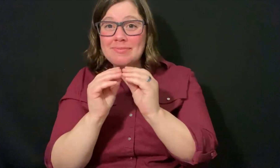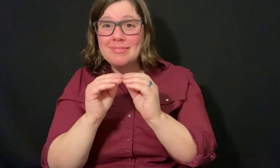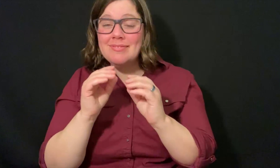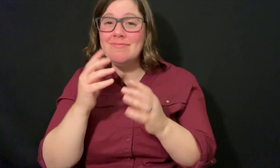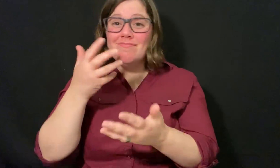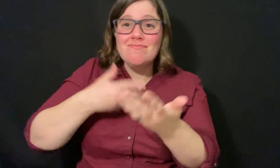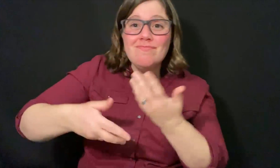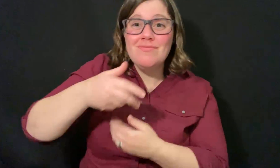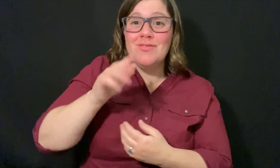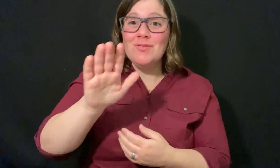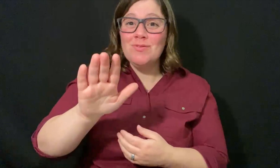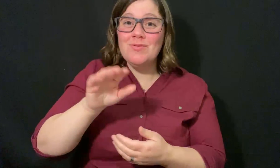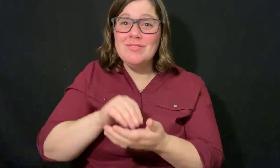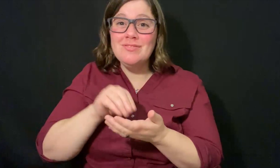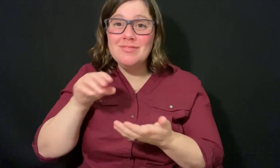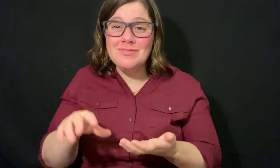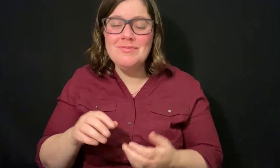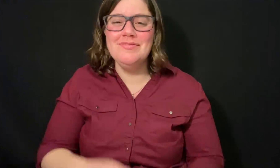They can interact with your students.